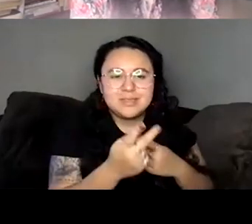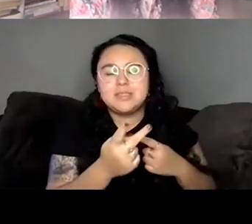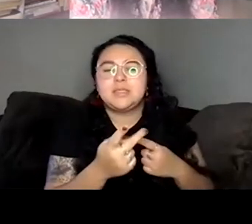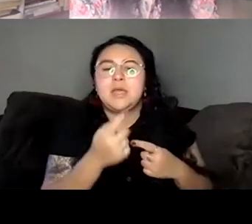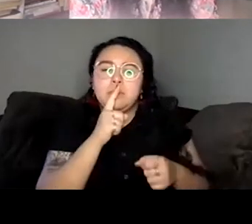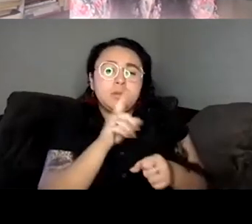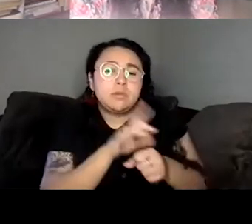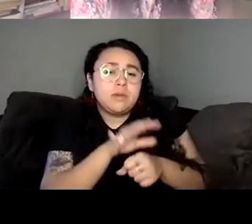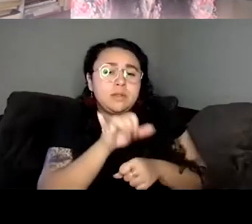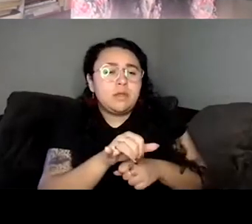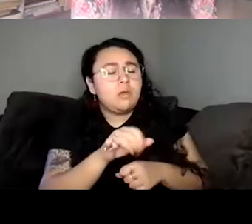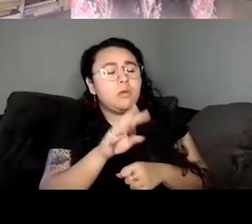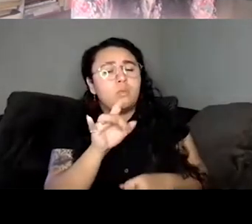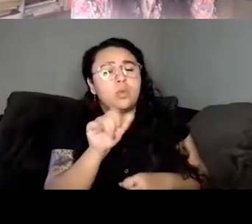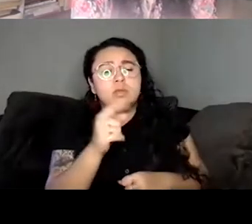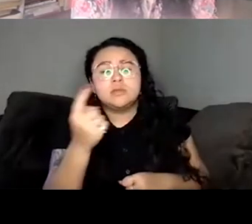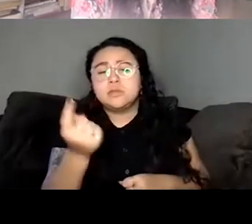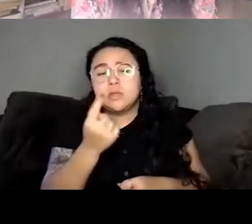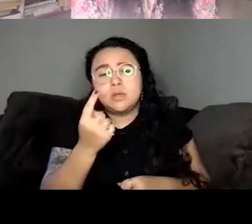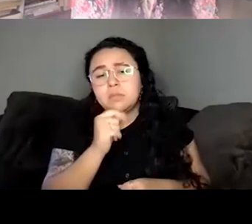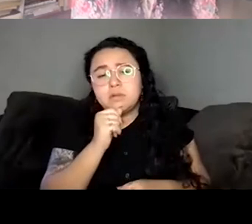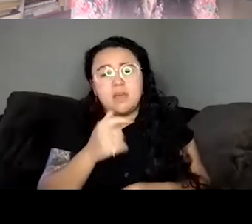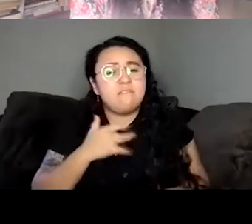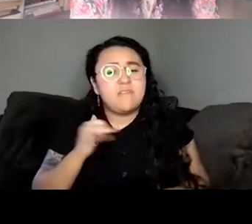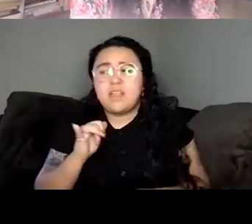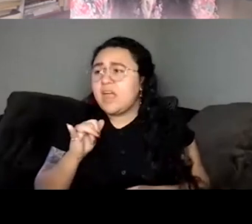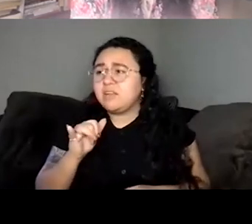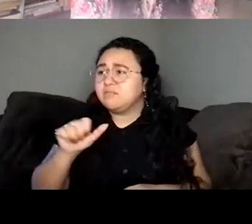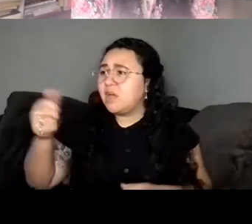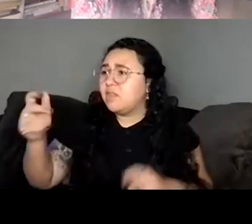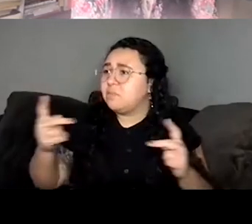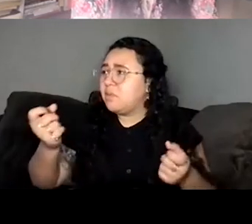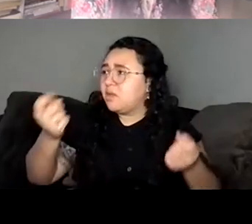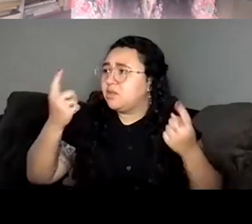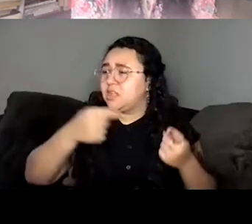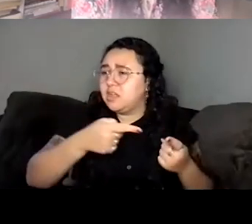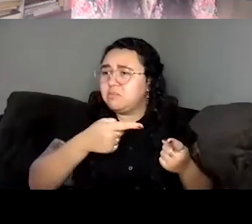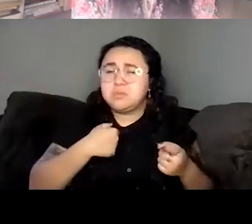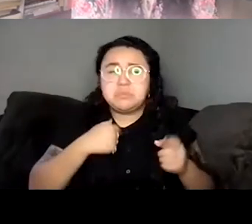who doesn't feel like anyone really understands her what's going on in her head. And the way